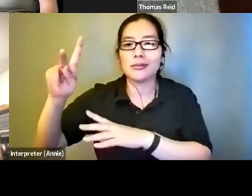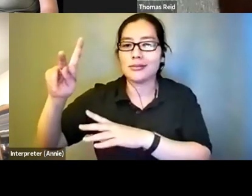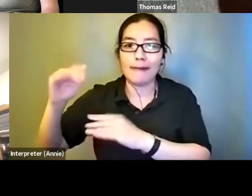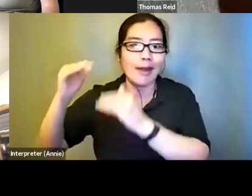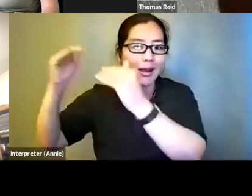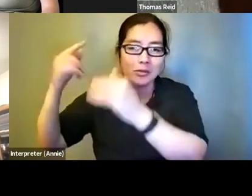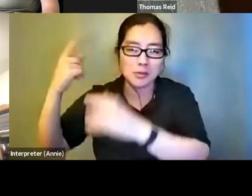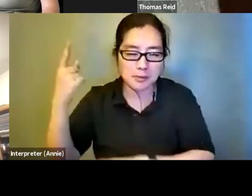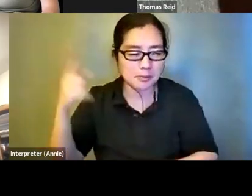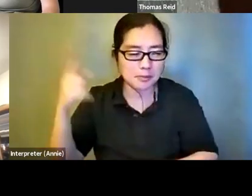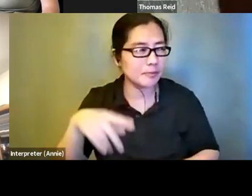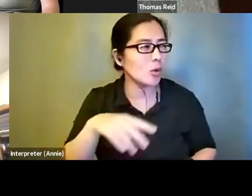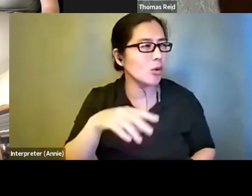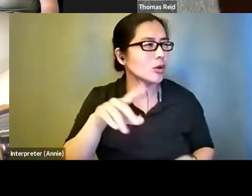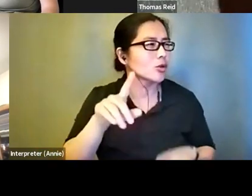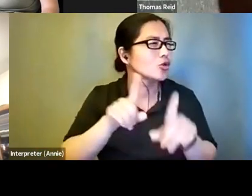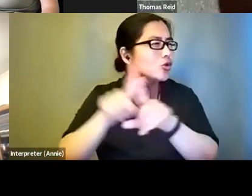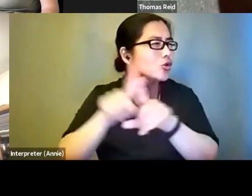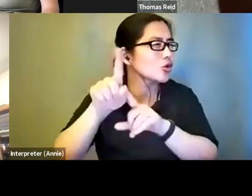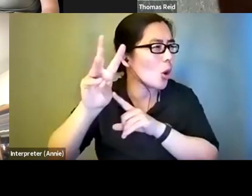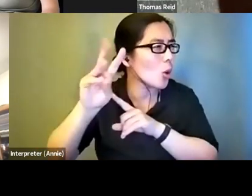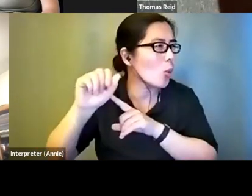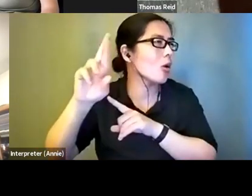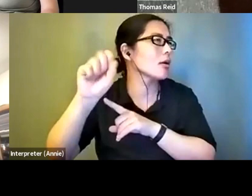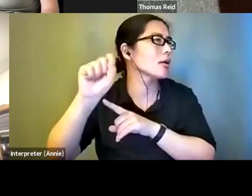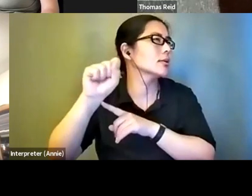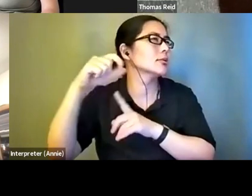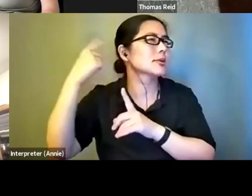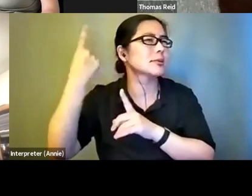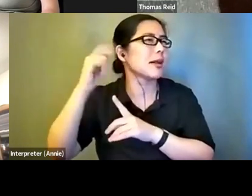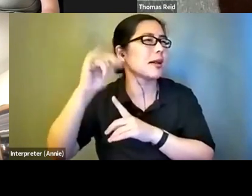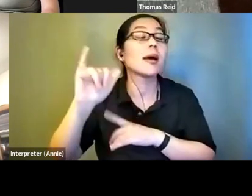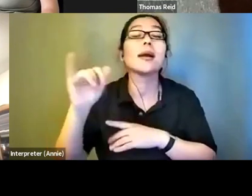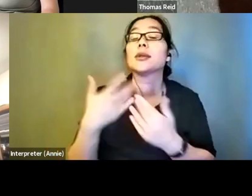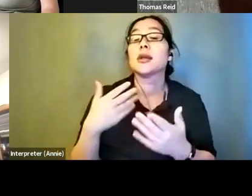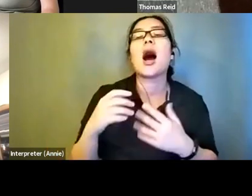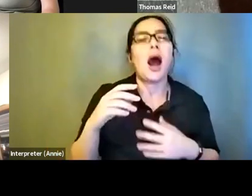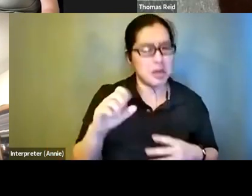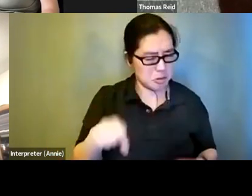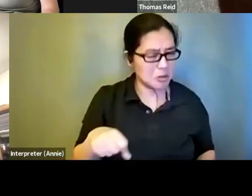ed Star Wars. That kind of thing. I could definitely see how deliberatel